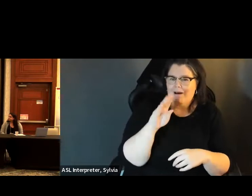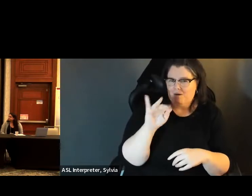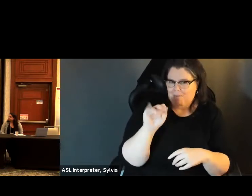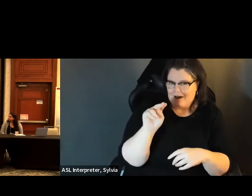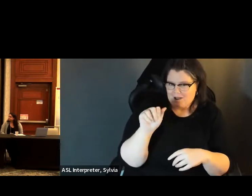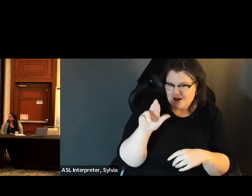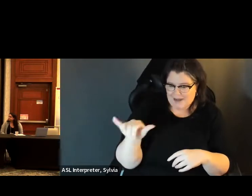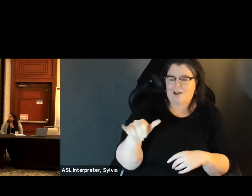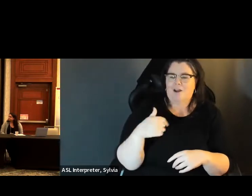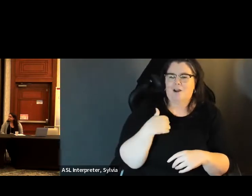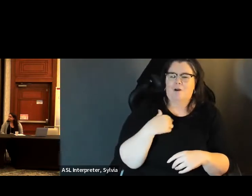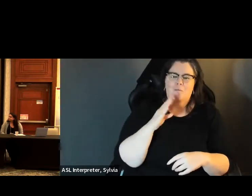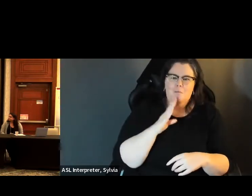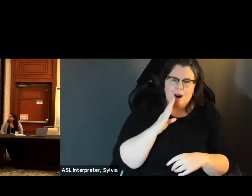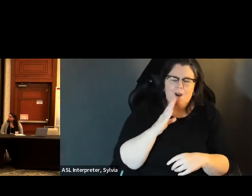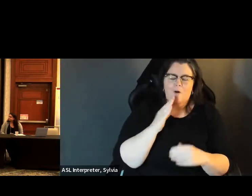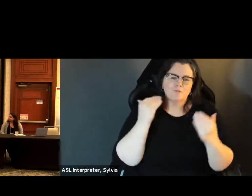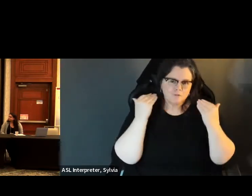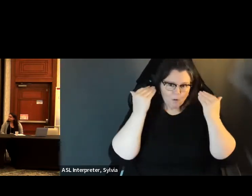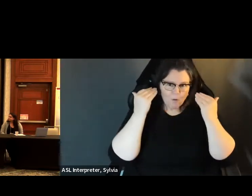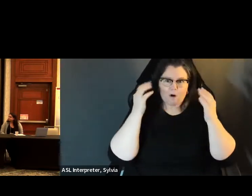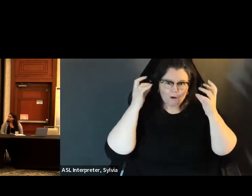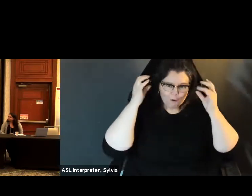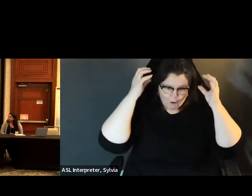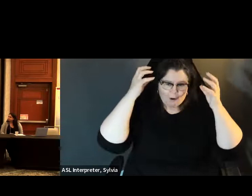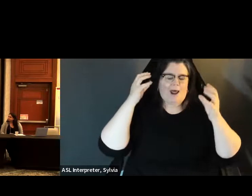I use she, they pronounce, and as a visual description, I'm a white, non-binary person. white non-binary person. I have brown, short curly hair